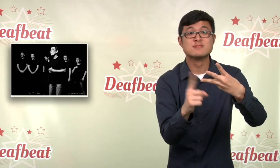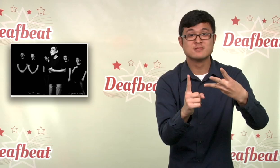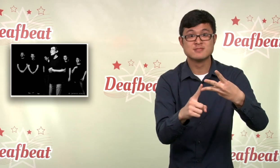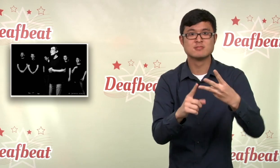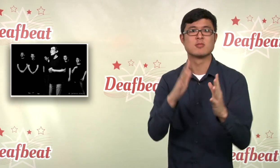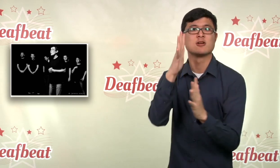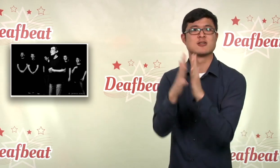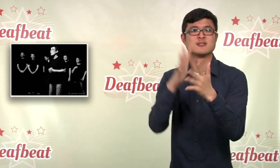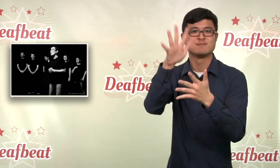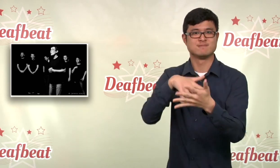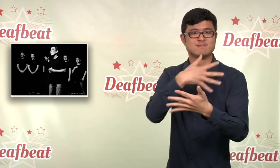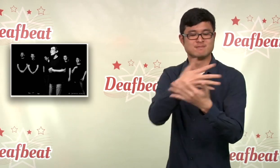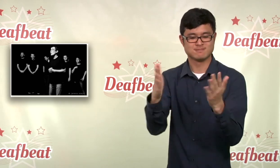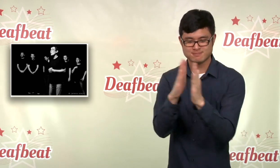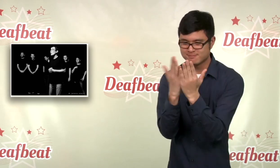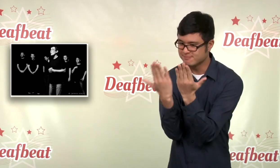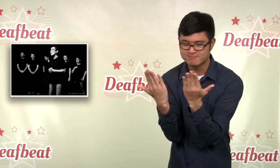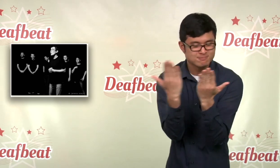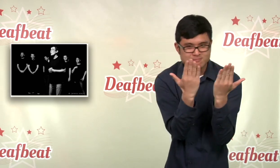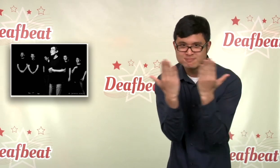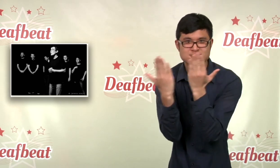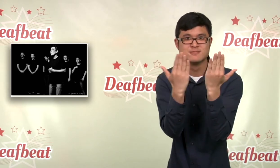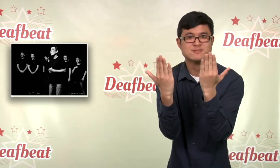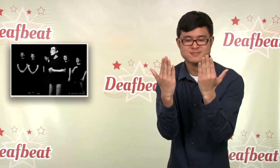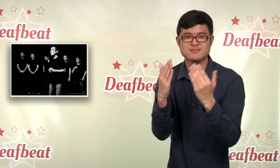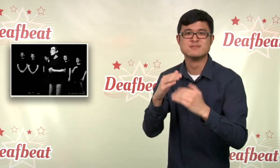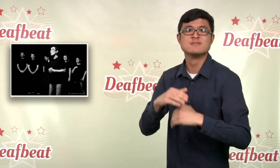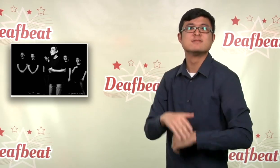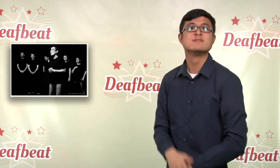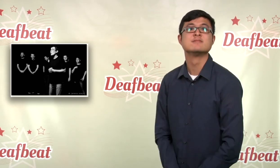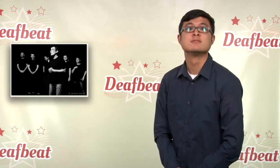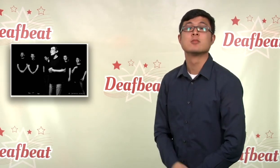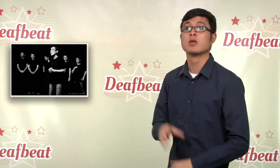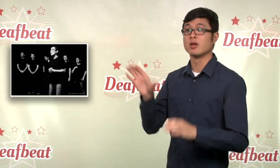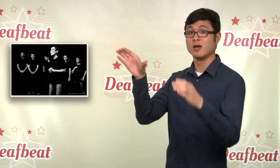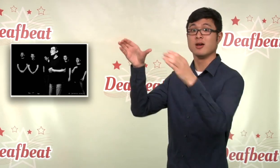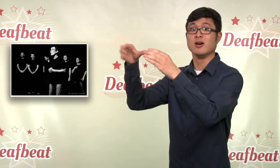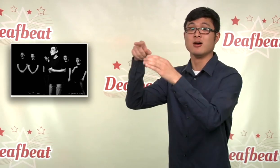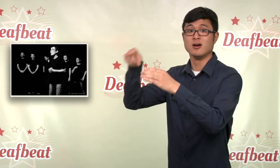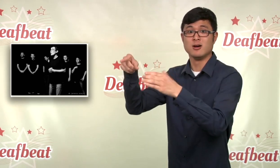and is also a sign language school! This